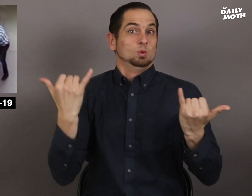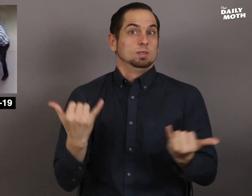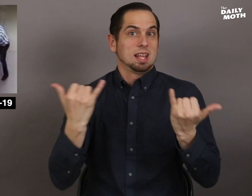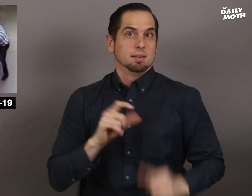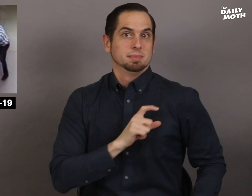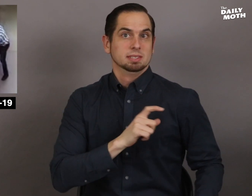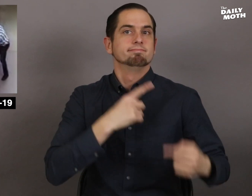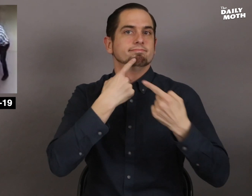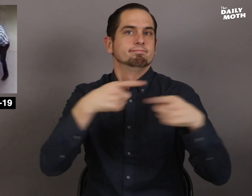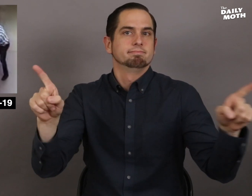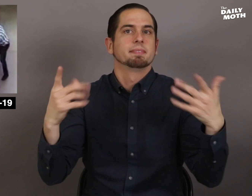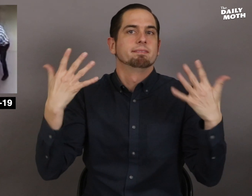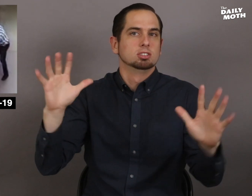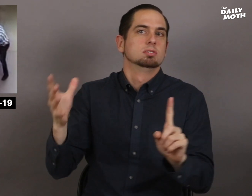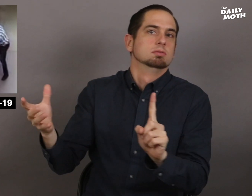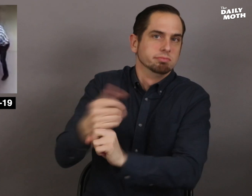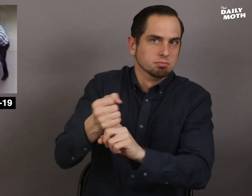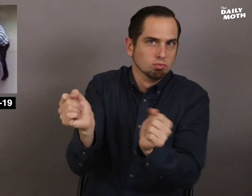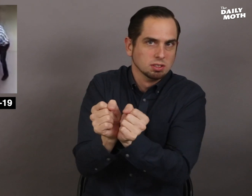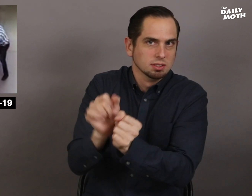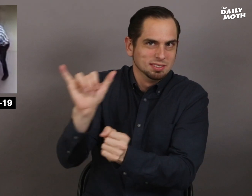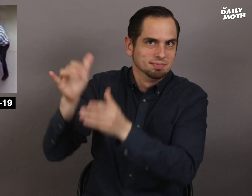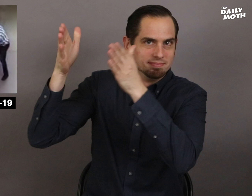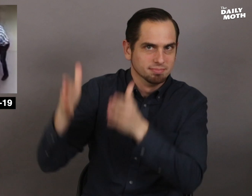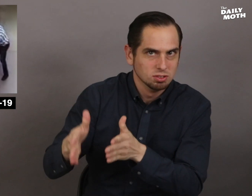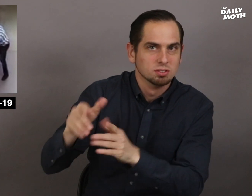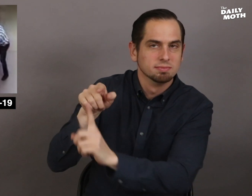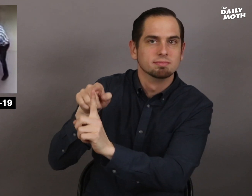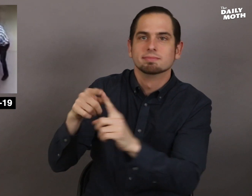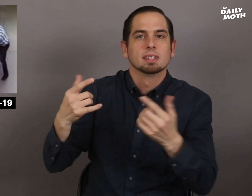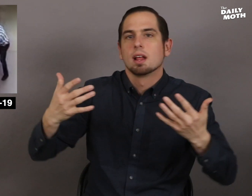announced today that they have arrested the individual.